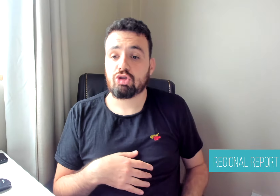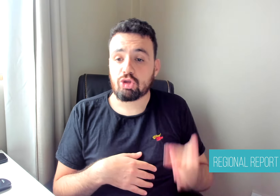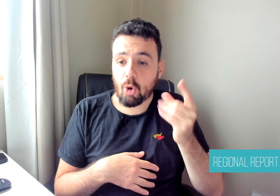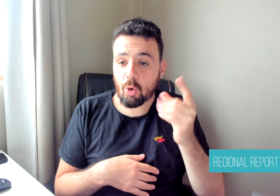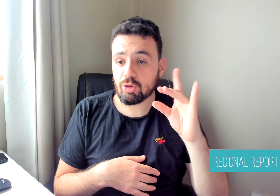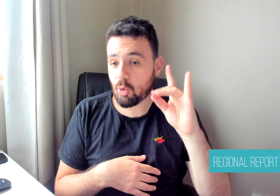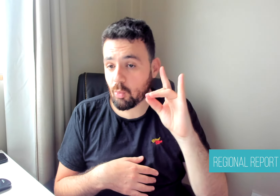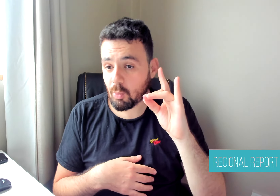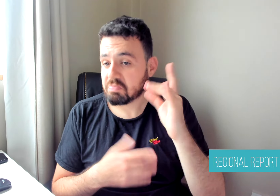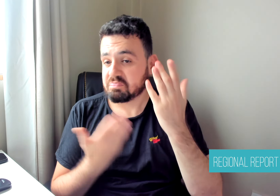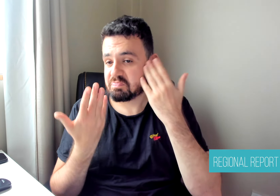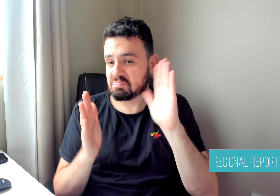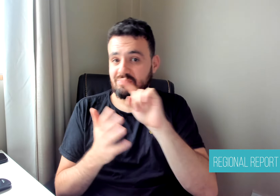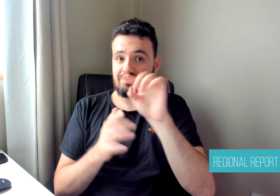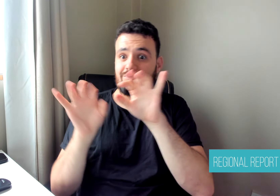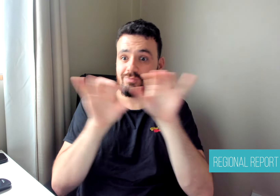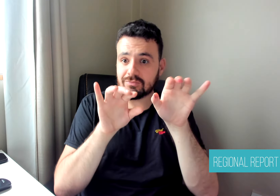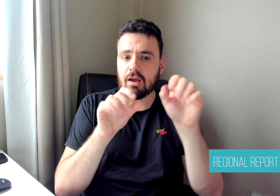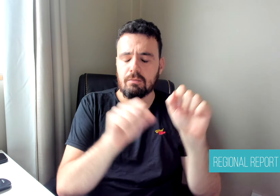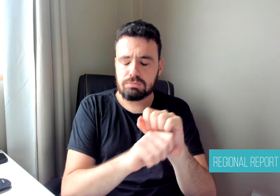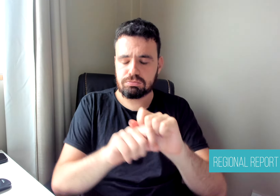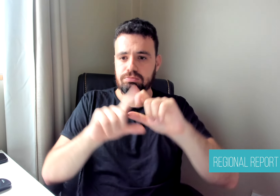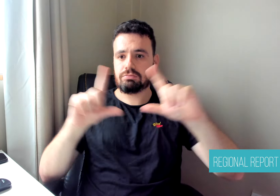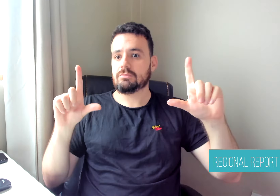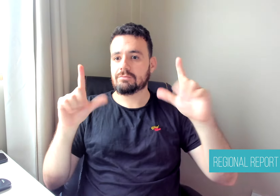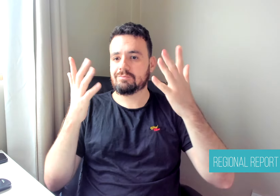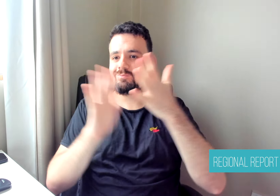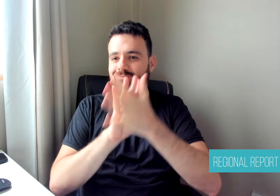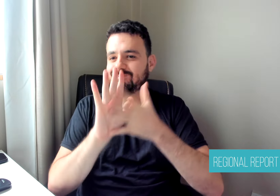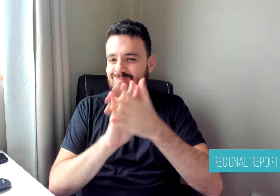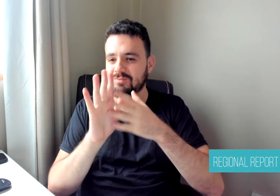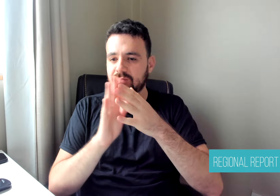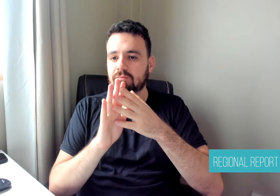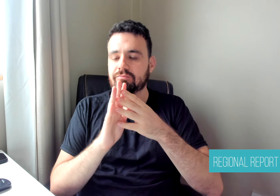mechanism, this dictionary allows recognition of up to 38 signs